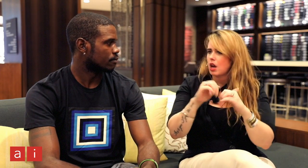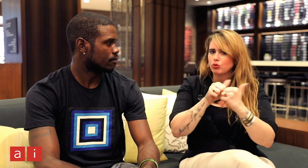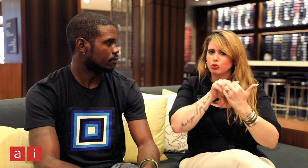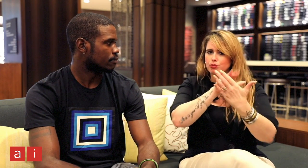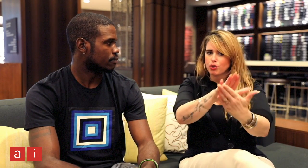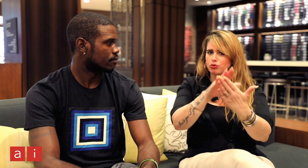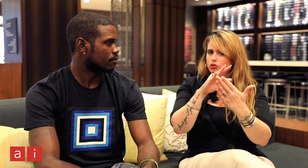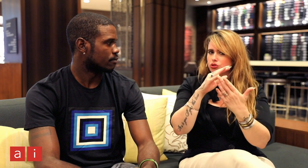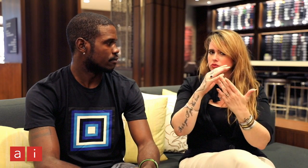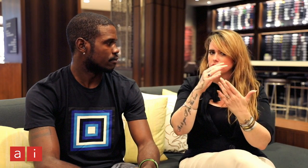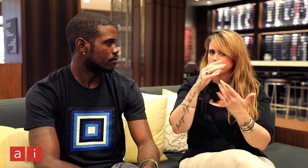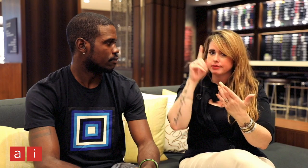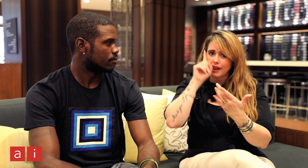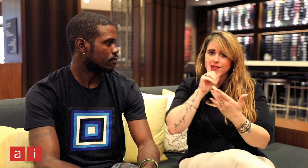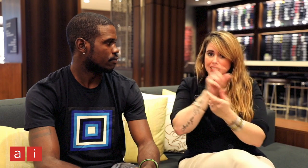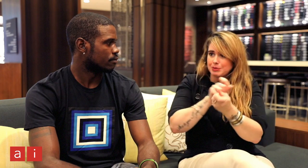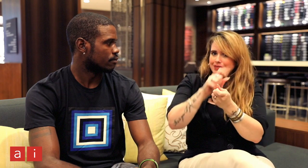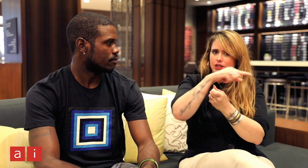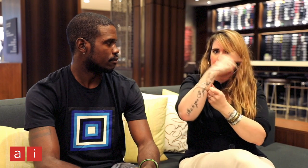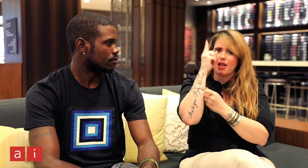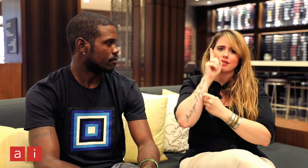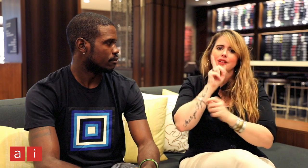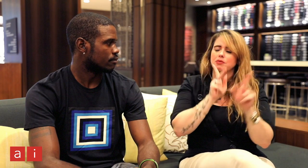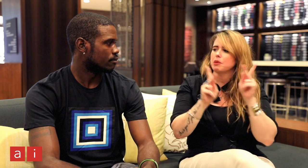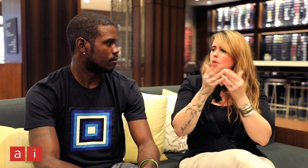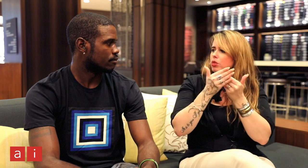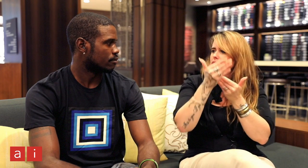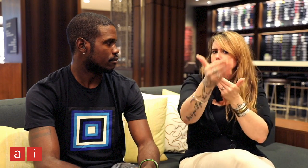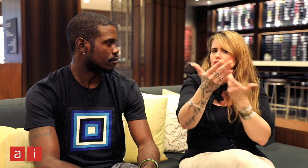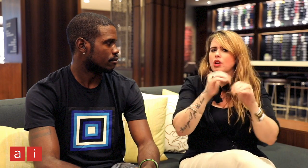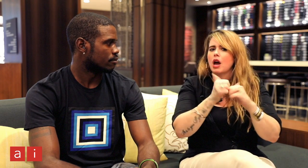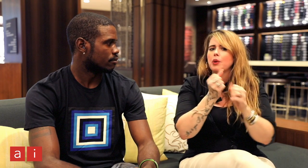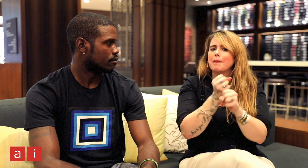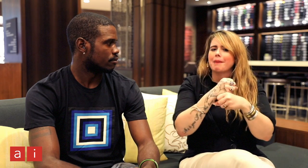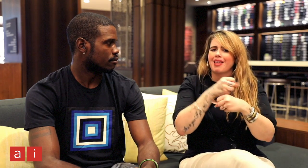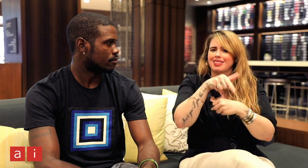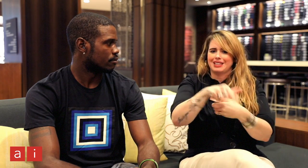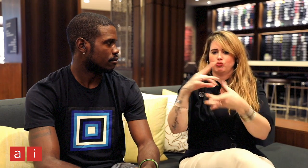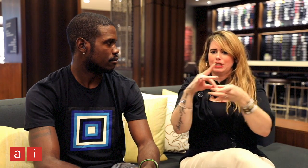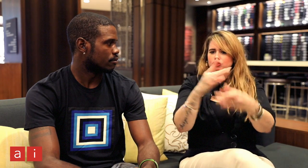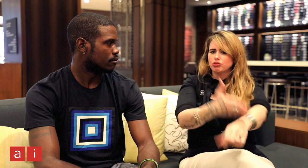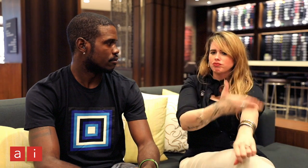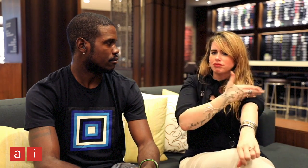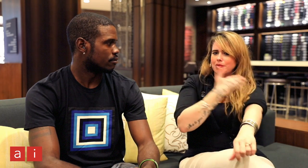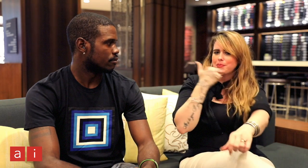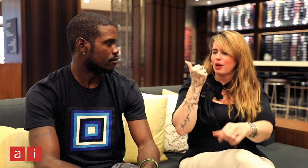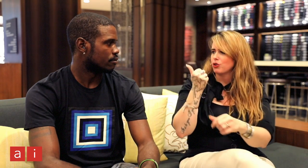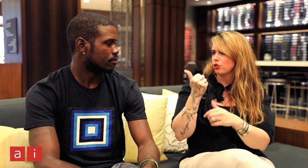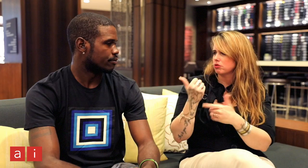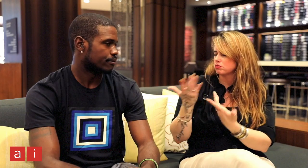If they encounter deaf people, especially deaf people of color, in the future, what should they do to improve their interaction with them?